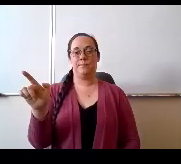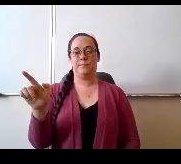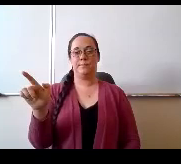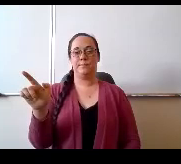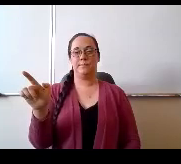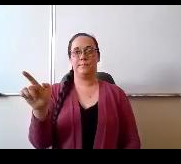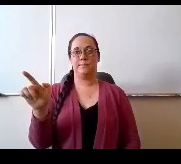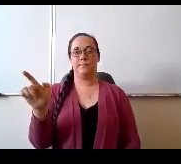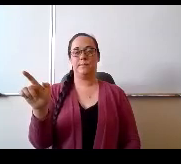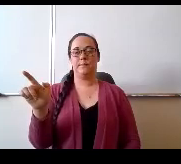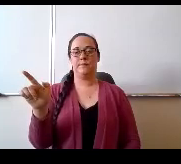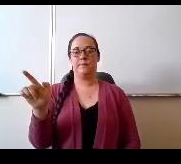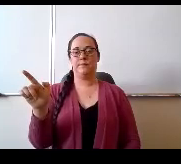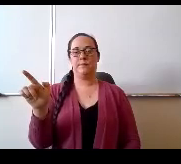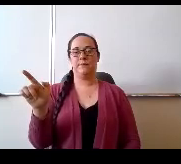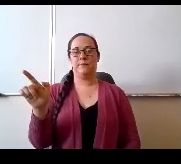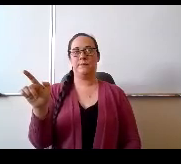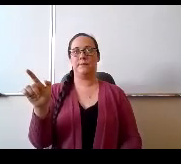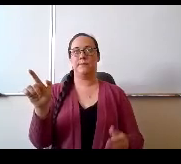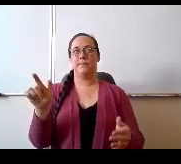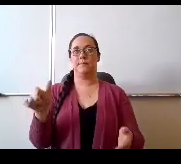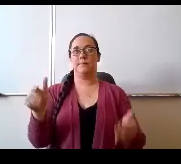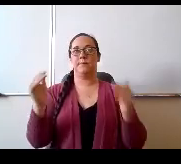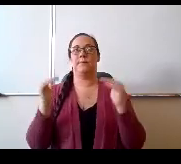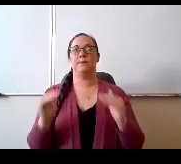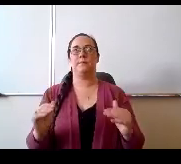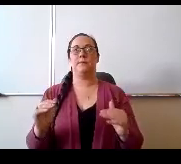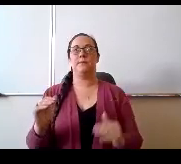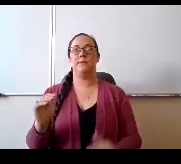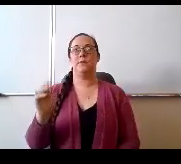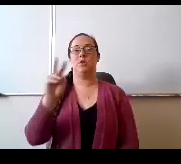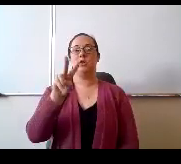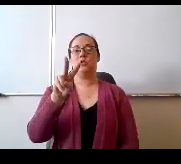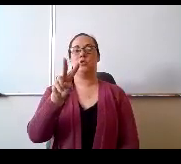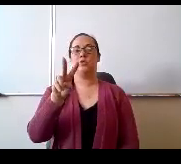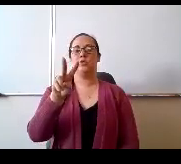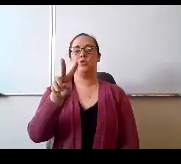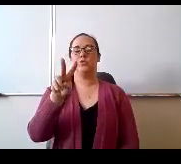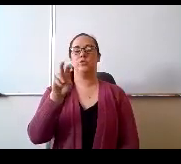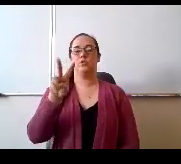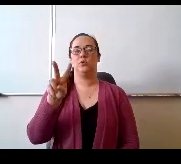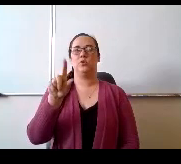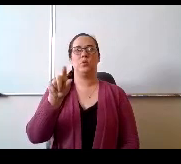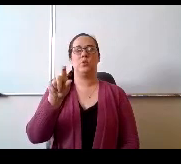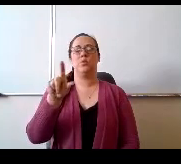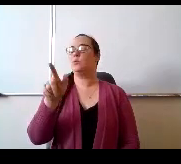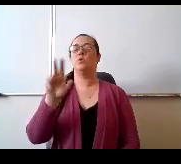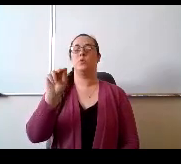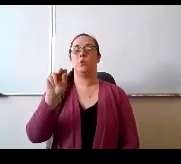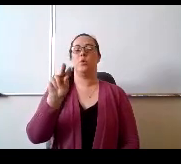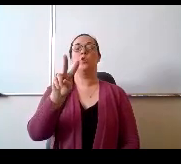staff license support special services provider. 221 whoops, sorry. Excuse me 2/20/21 to 2/21/21